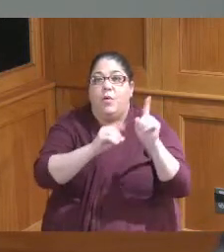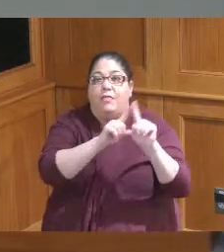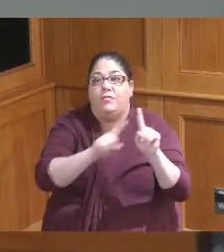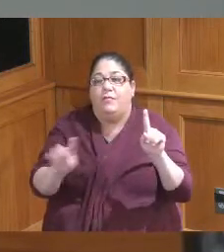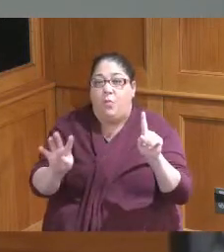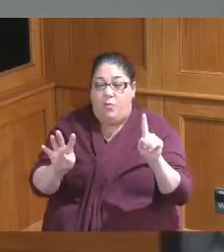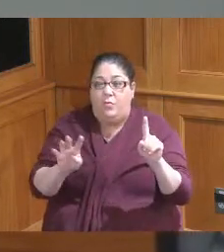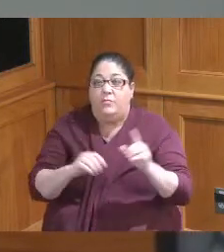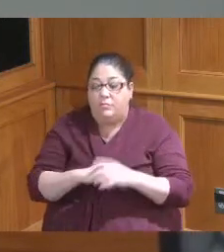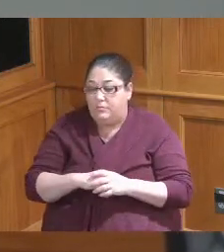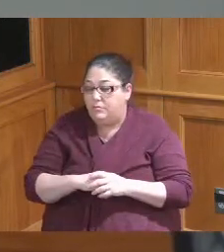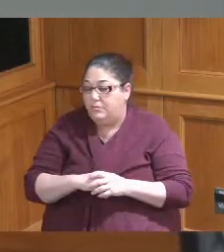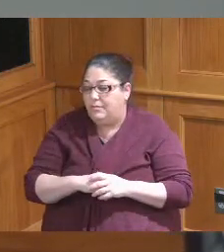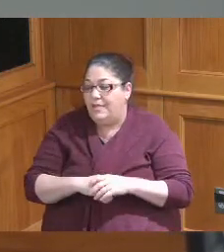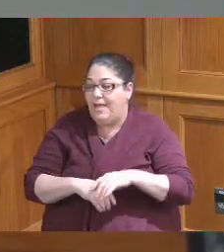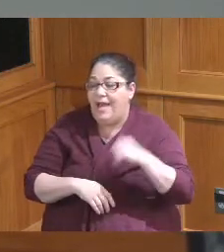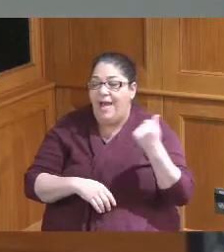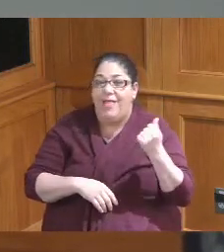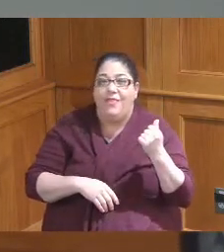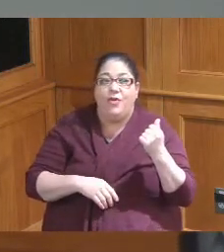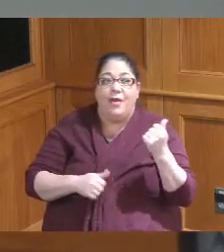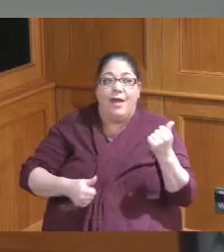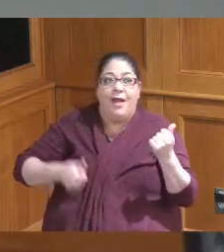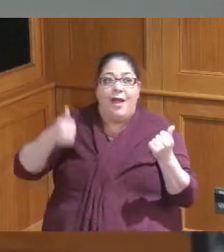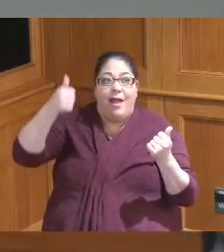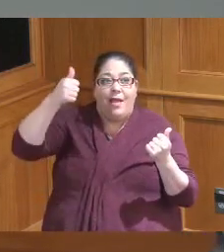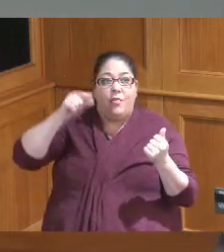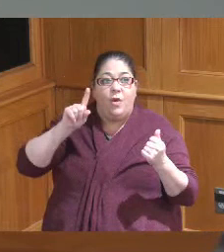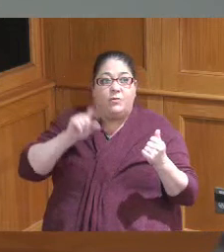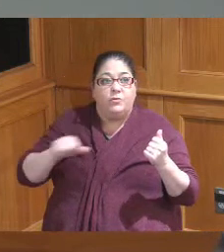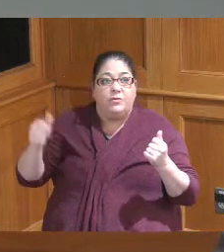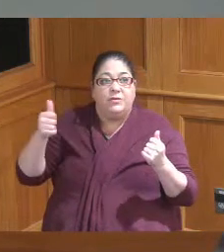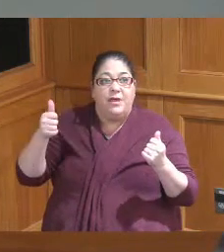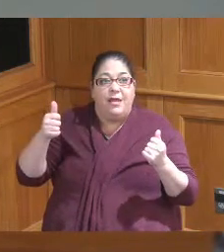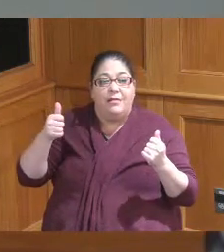the the other elevators the high-rise elevators one through ten as well as well as the freight